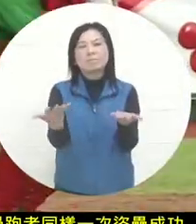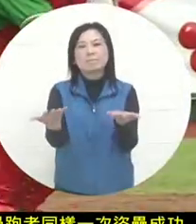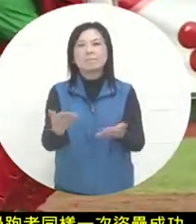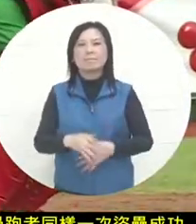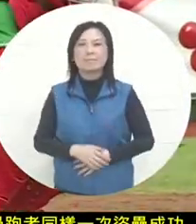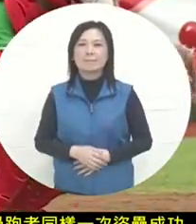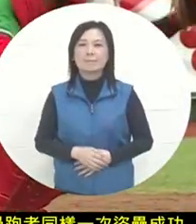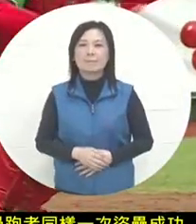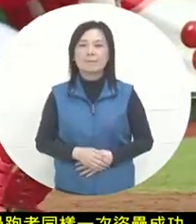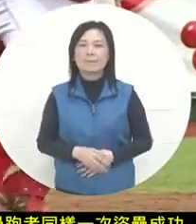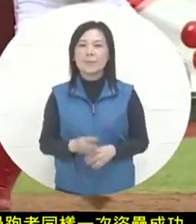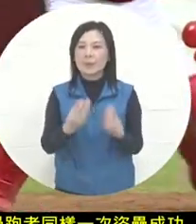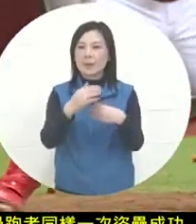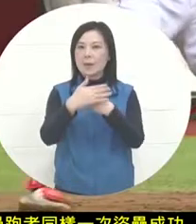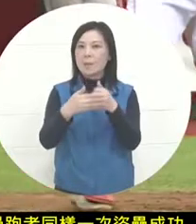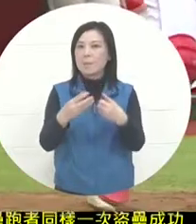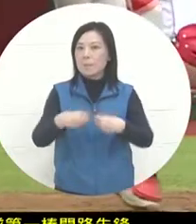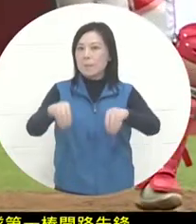, or a base steal is launched immediately after a walk.